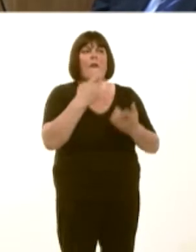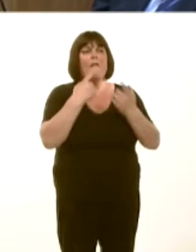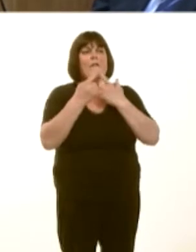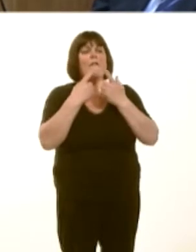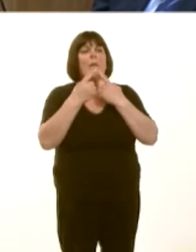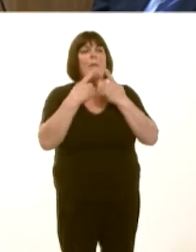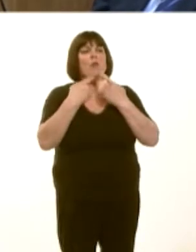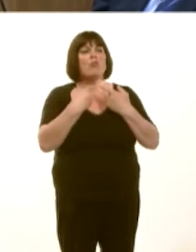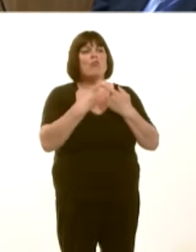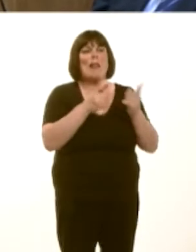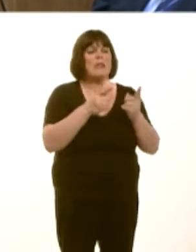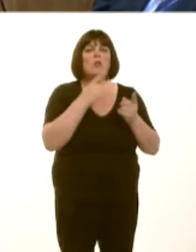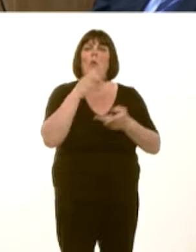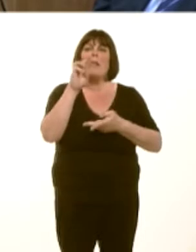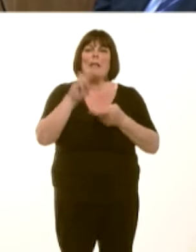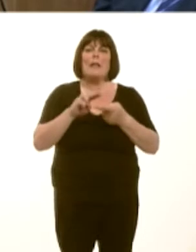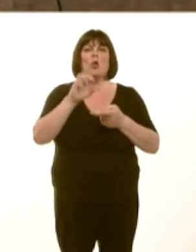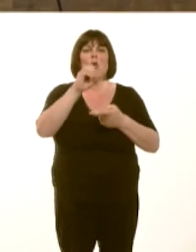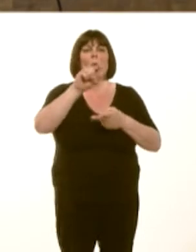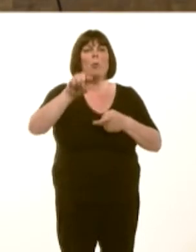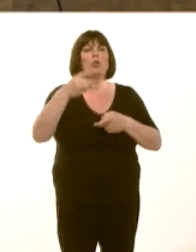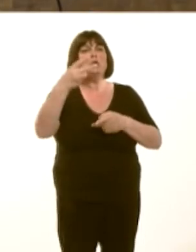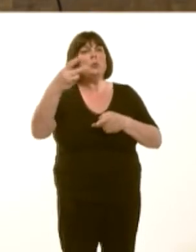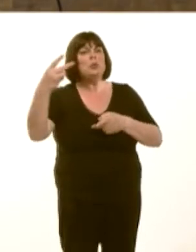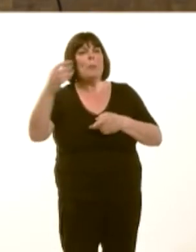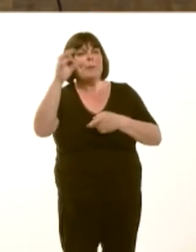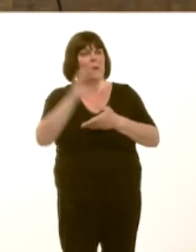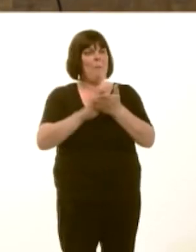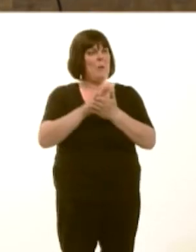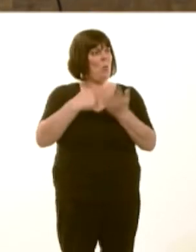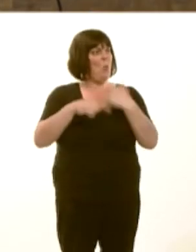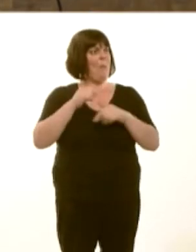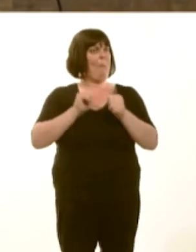released, but in fact, itís less than that; itís 0.22 per cent. So, actually, we do better than he expected in the first place.